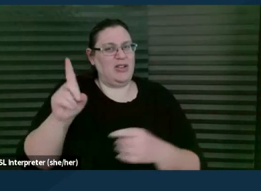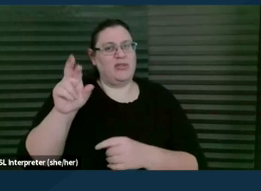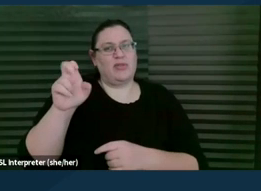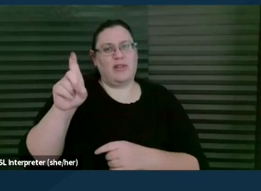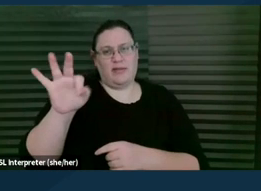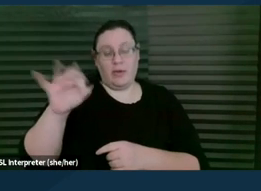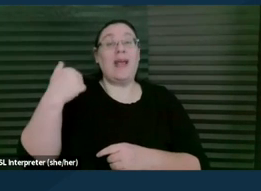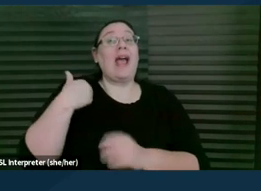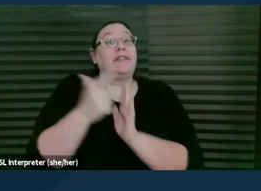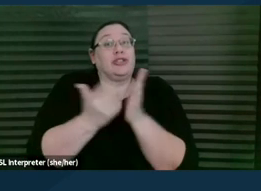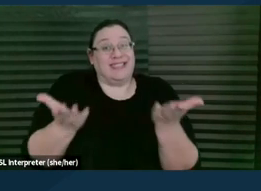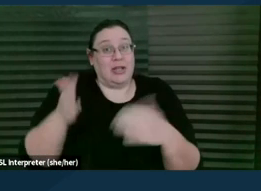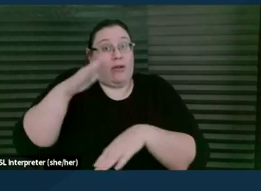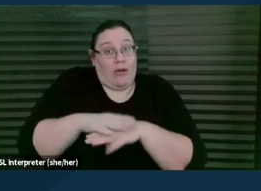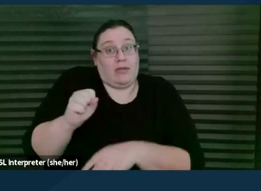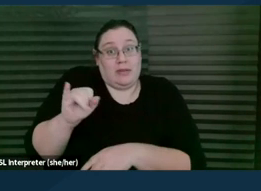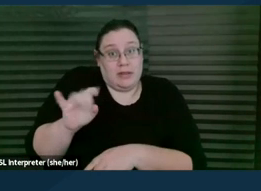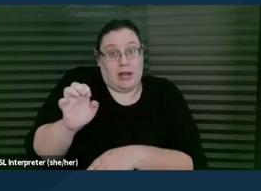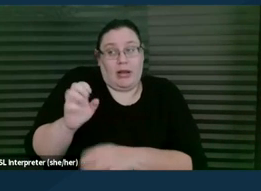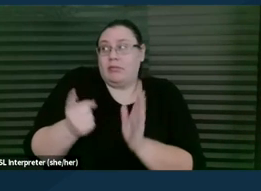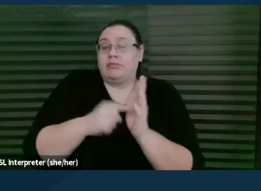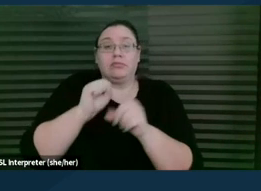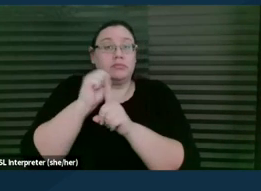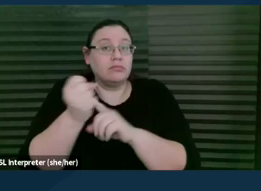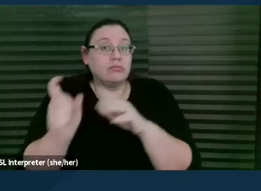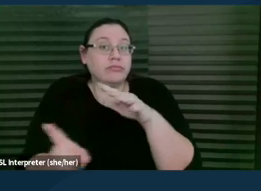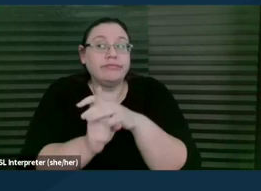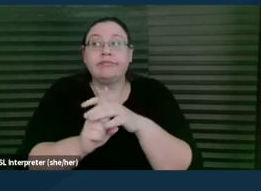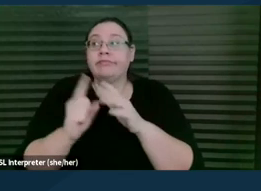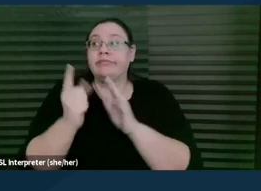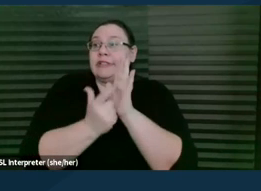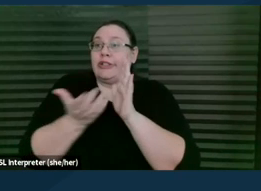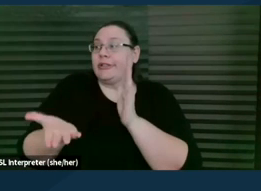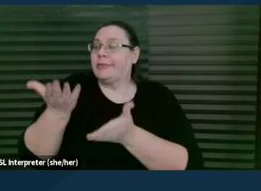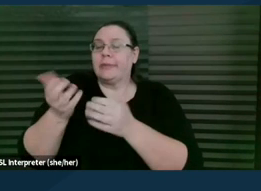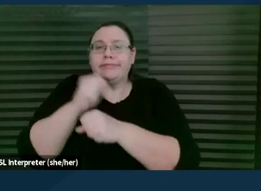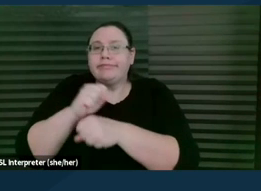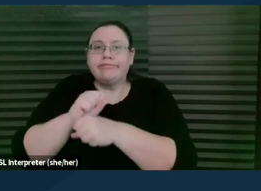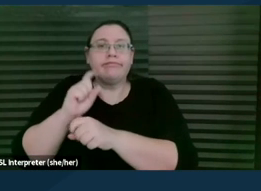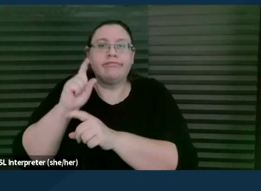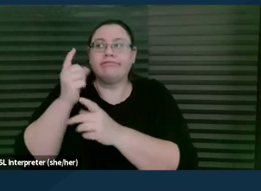and there are some situations where our attorneys may be working on a particular case